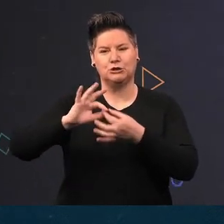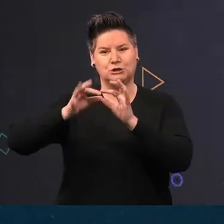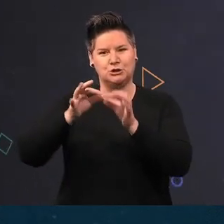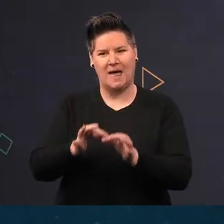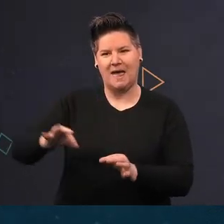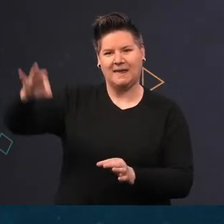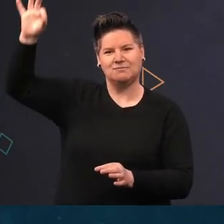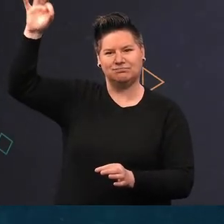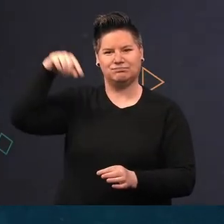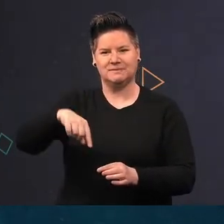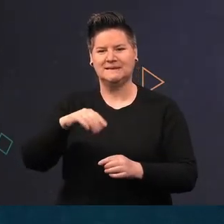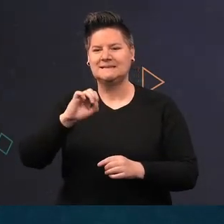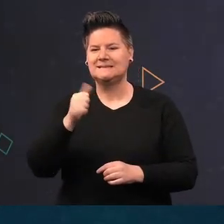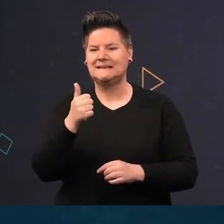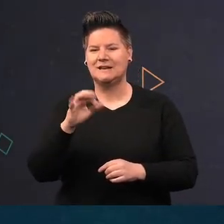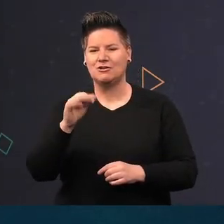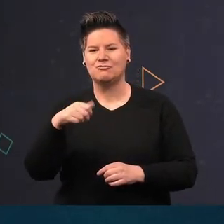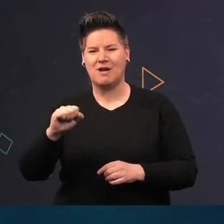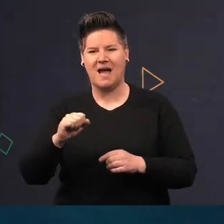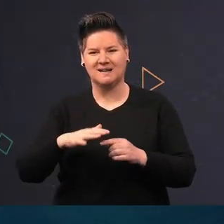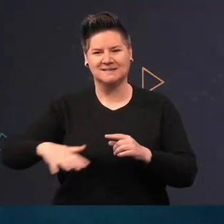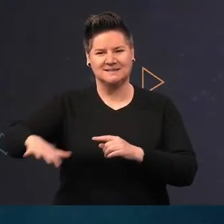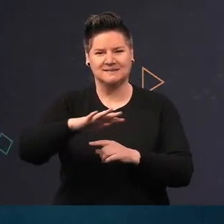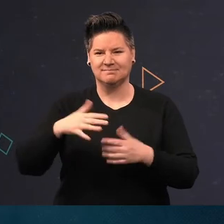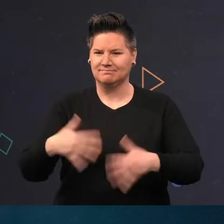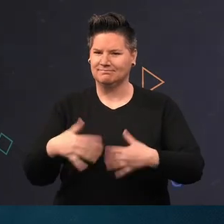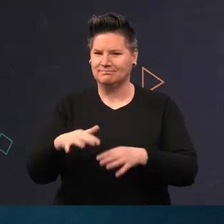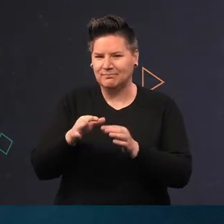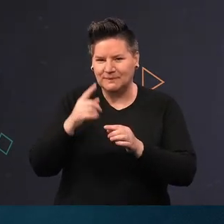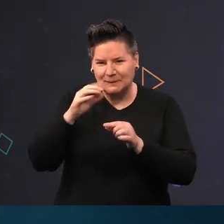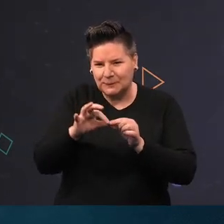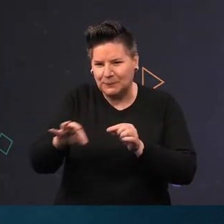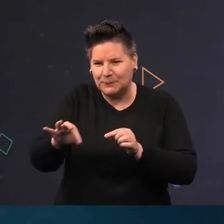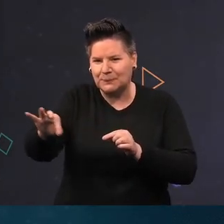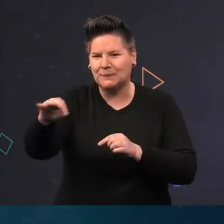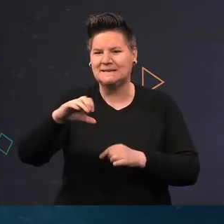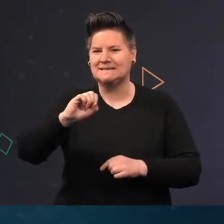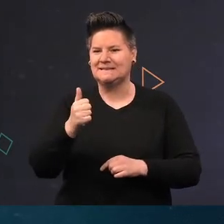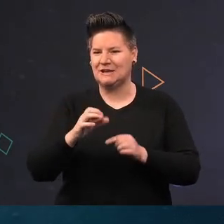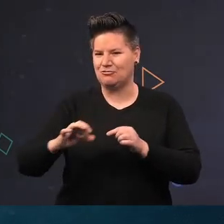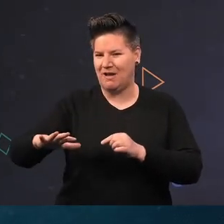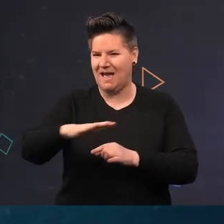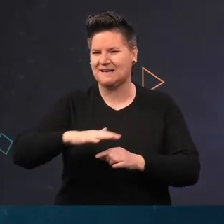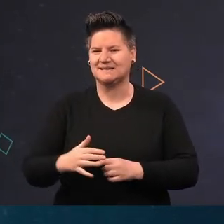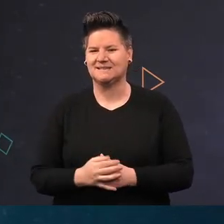onto seagrass beds to have a look at the impact of the swinging chain on the seagrass. Here you